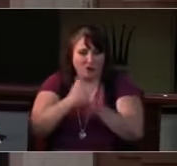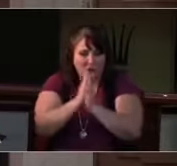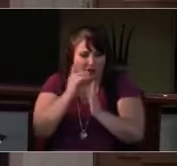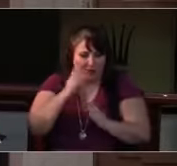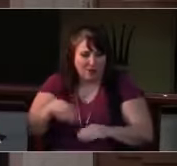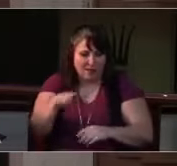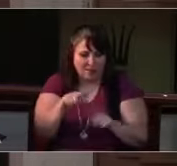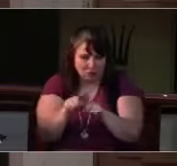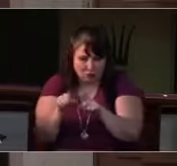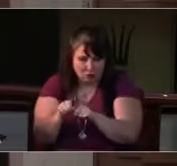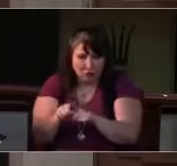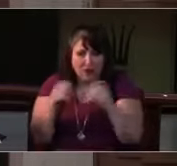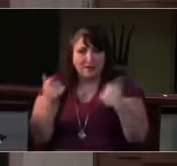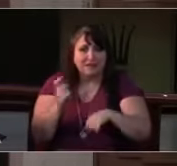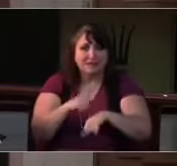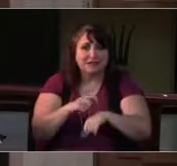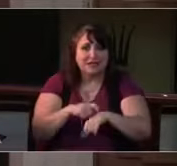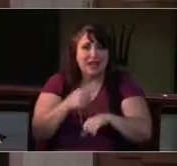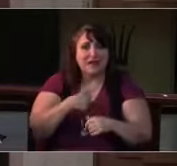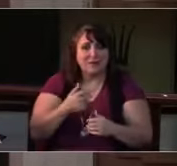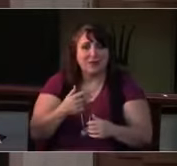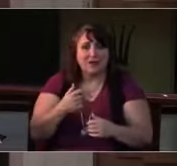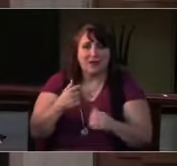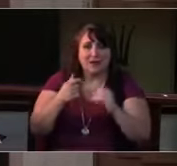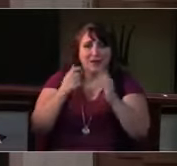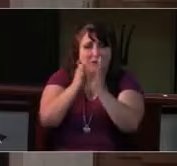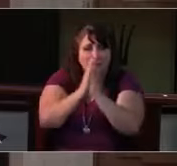God, in your mercy, Receive our prayer.